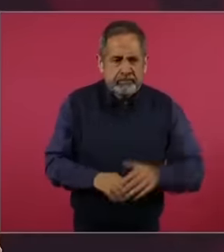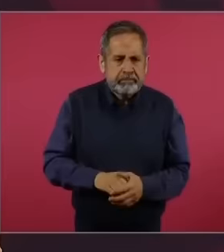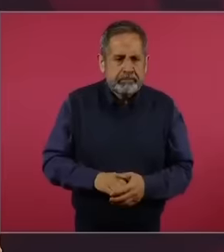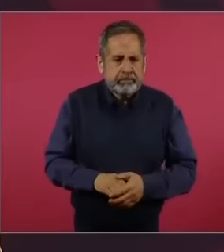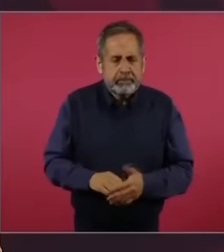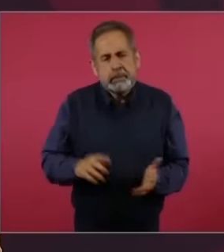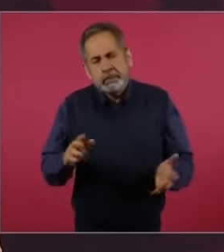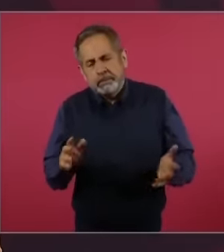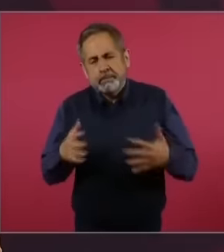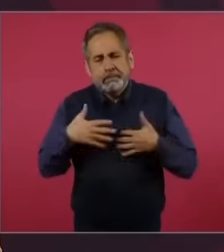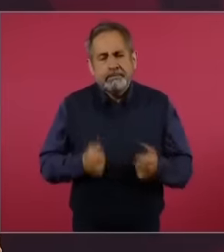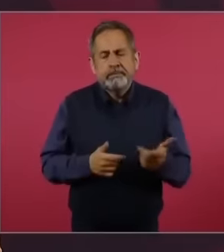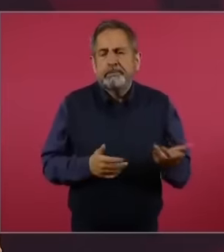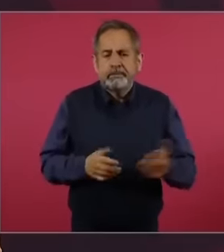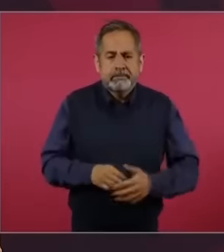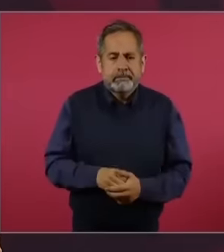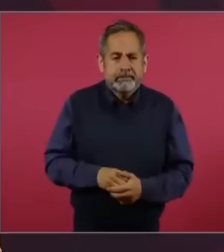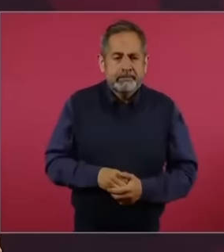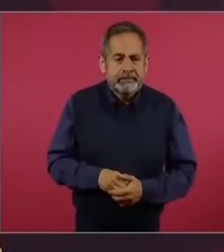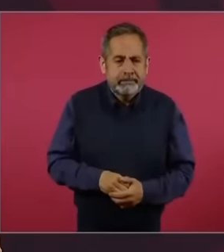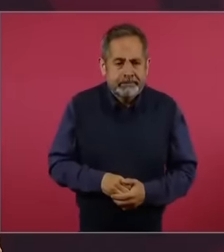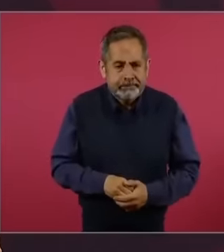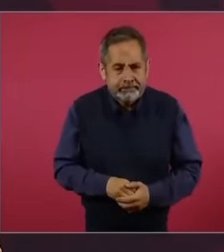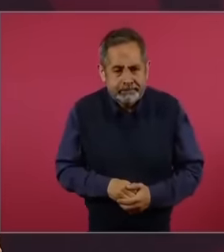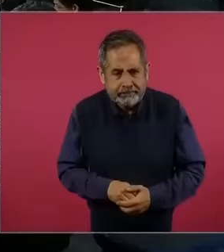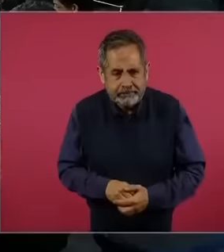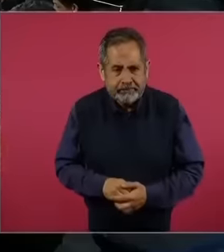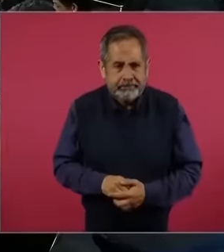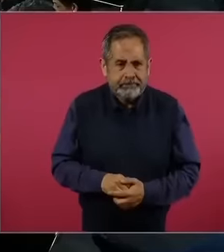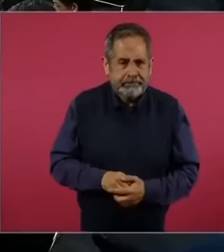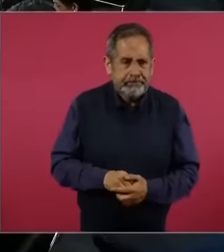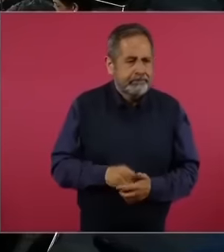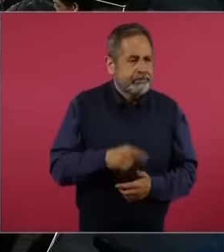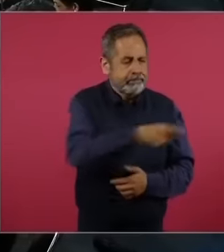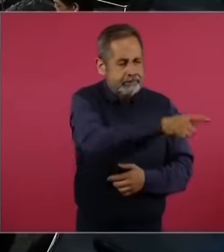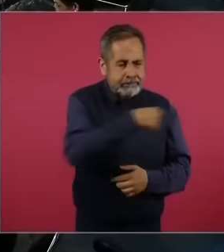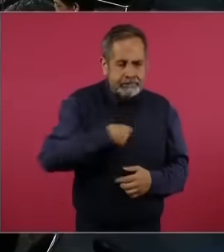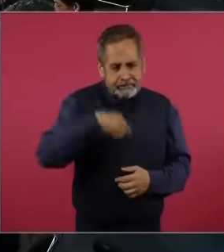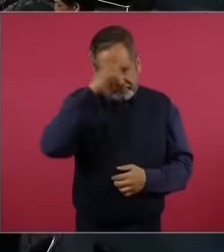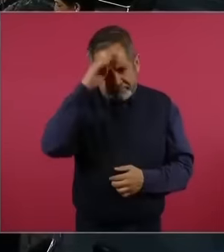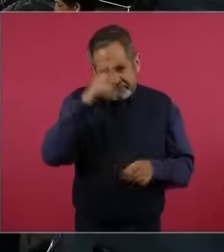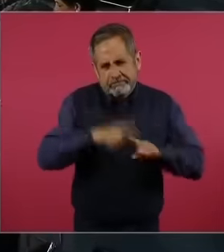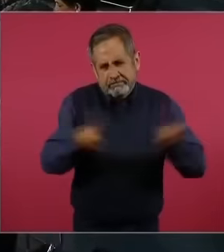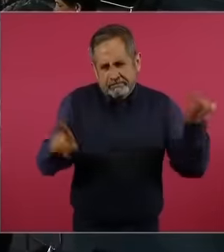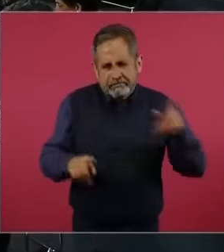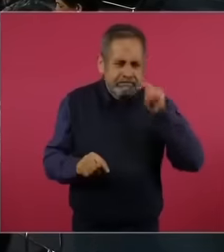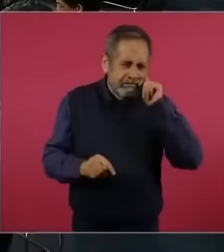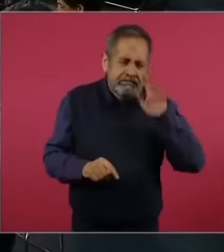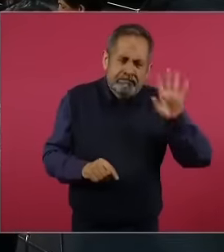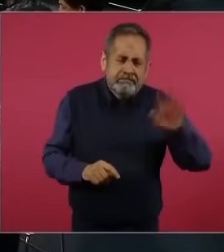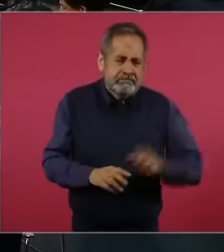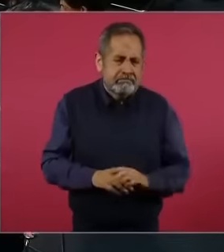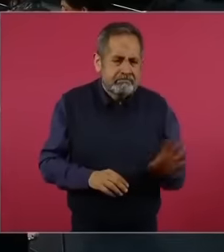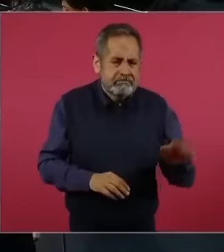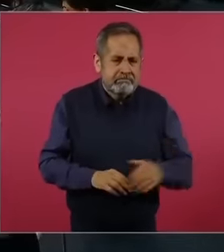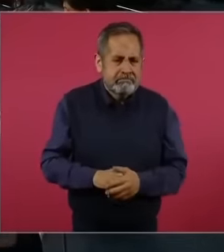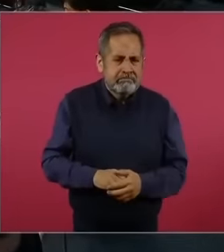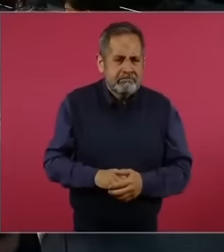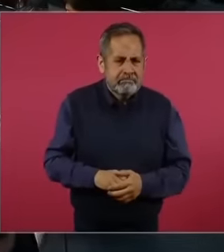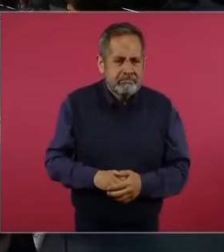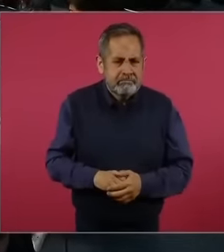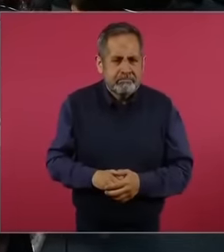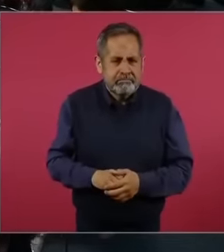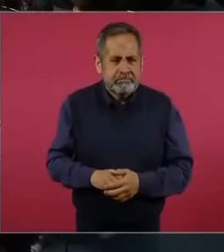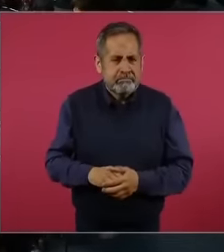understand that the differences with me are not that I eat my S's or that I